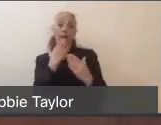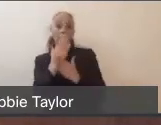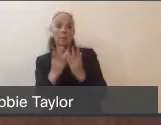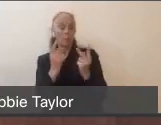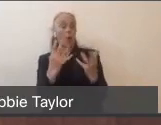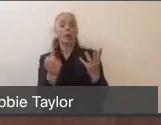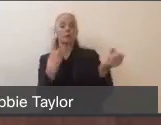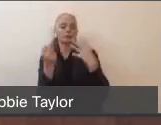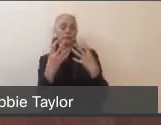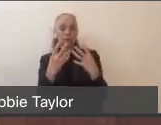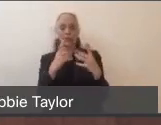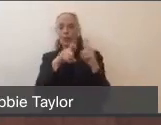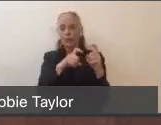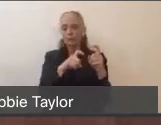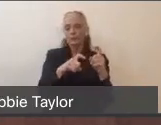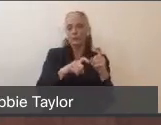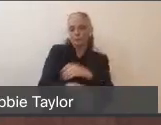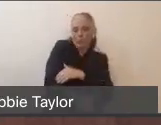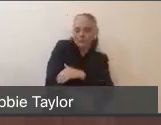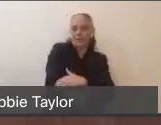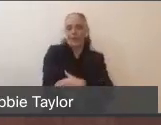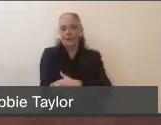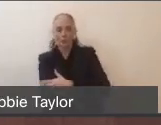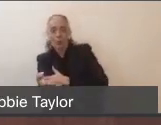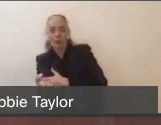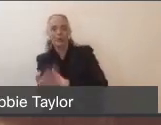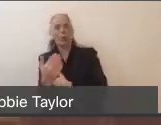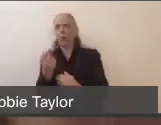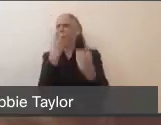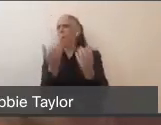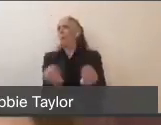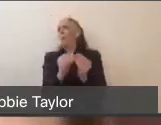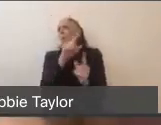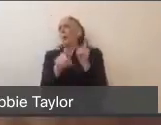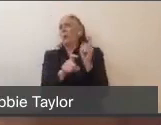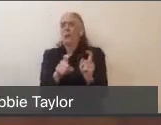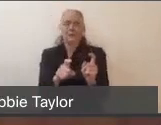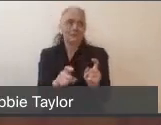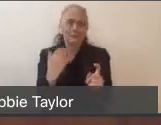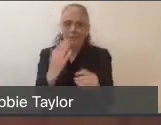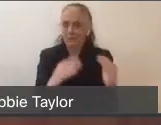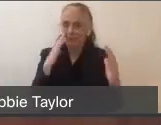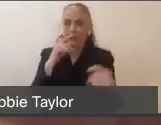We received many more questions than we're actually able to address here this evening,